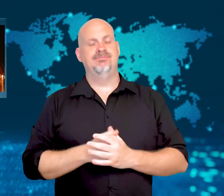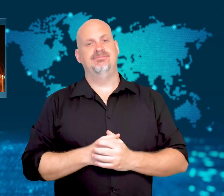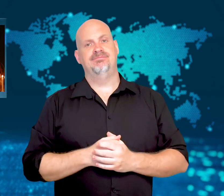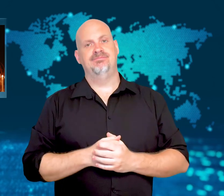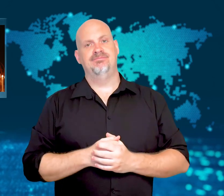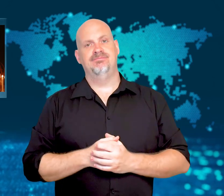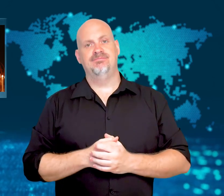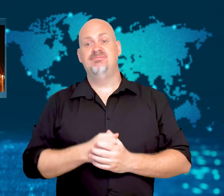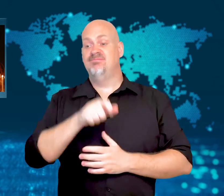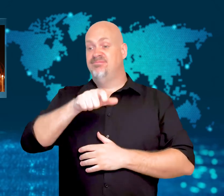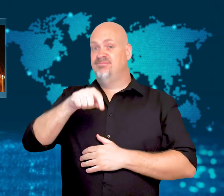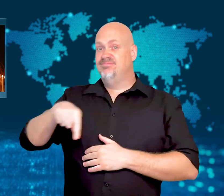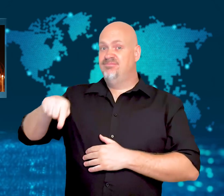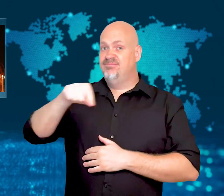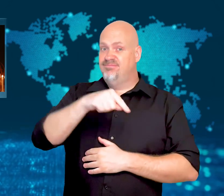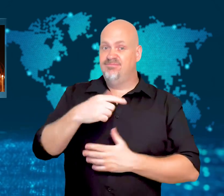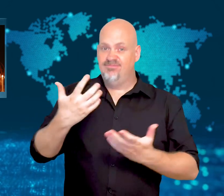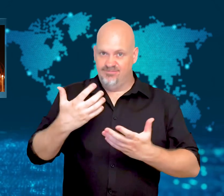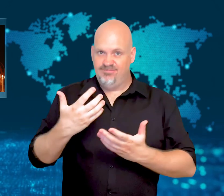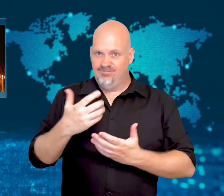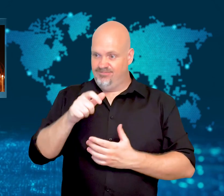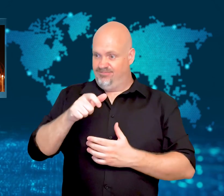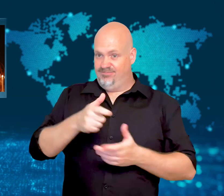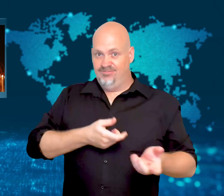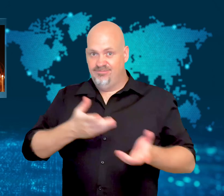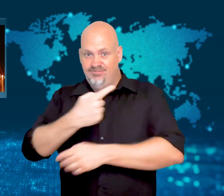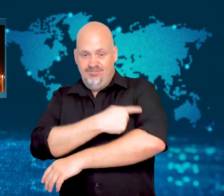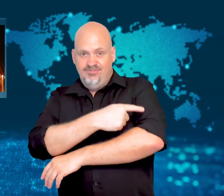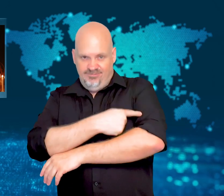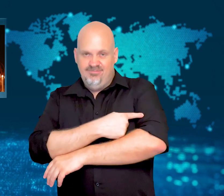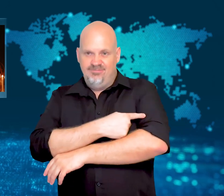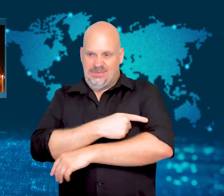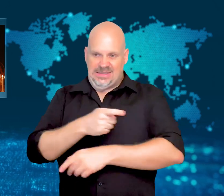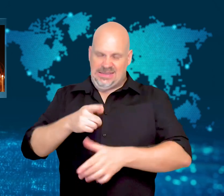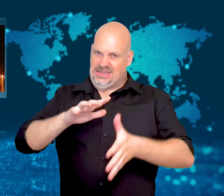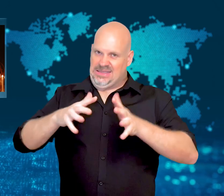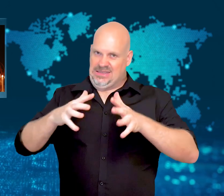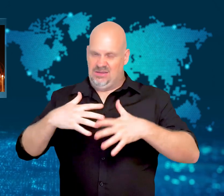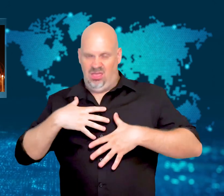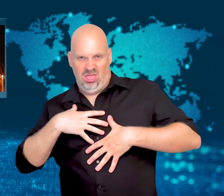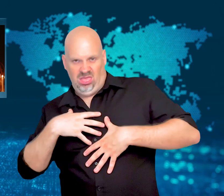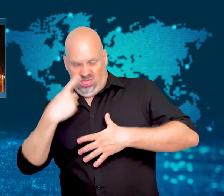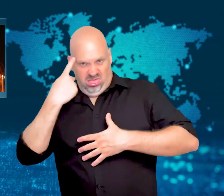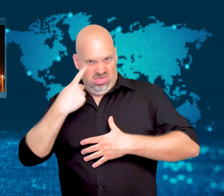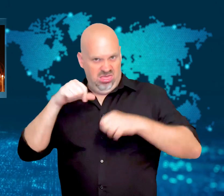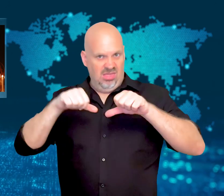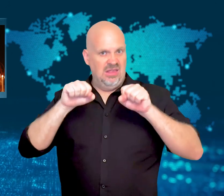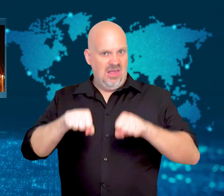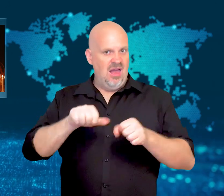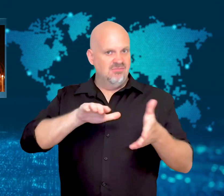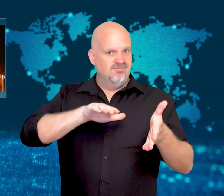Some of the injured had life-threatening burns,